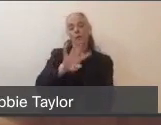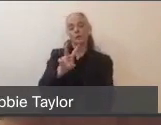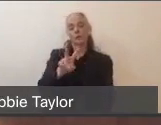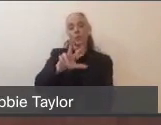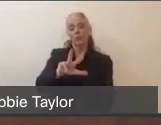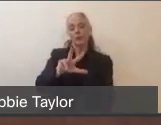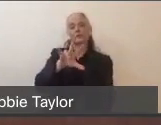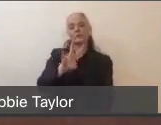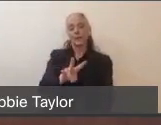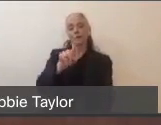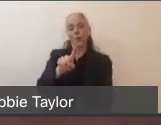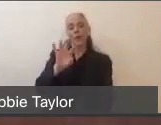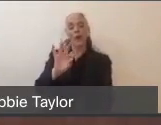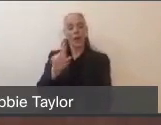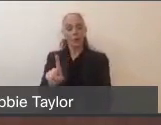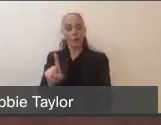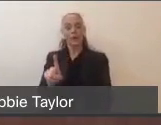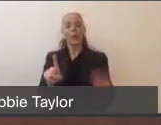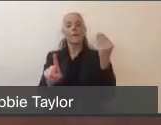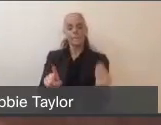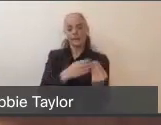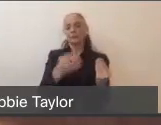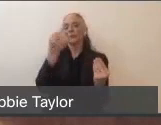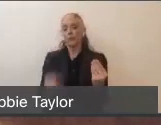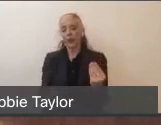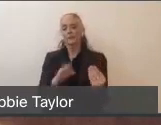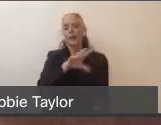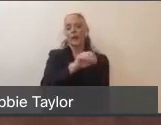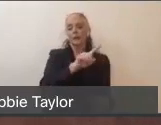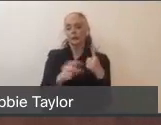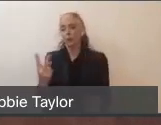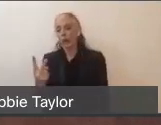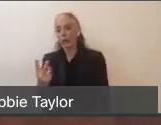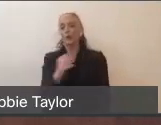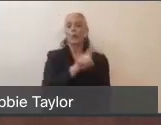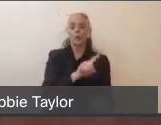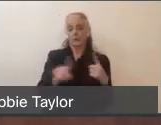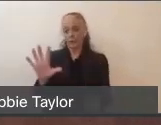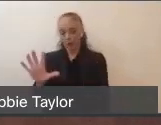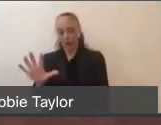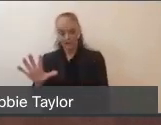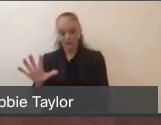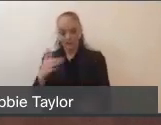That's Monday through Friday 9:30 a.m. to 12:00, and then 1:00 to 5:00. And we also have our email response team.